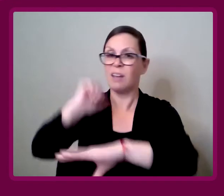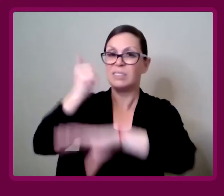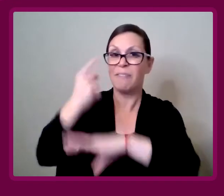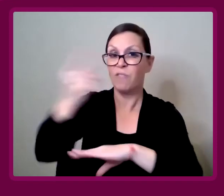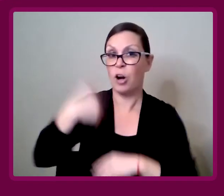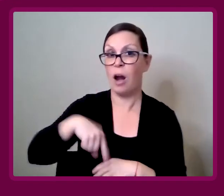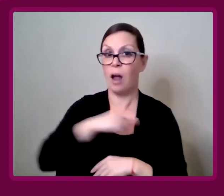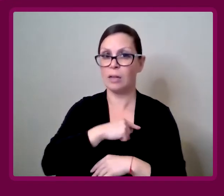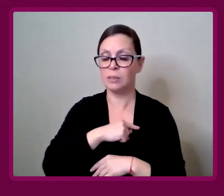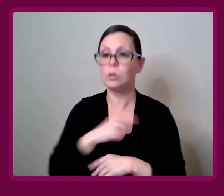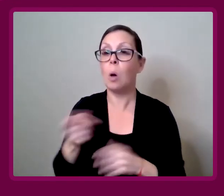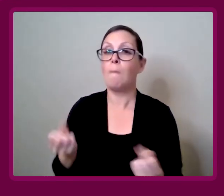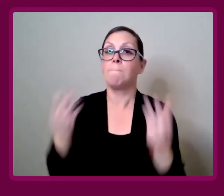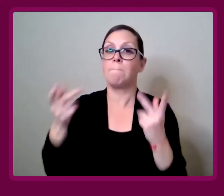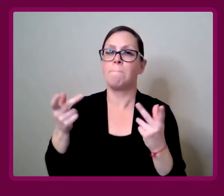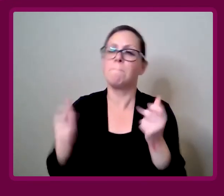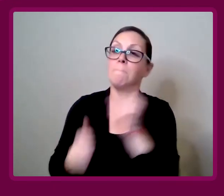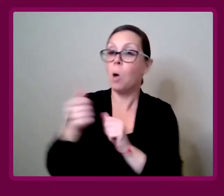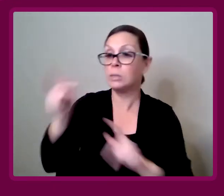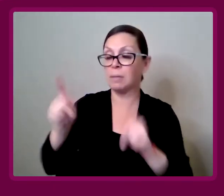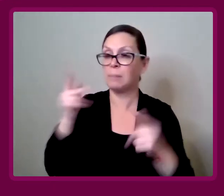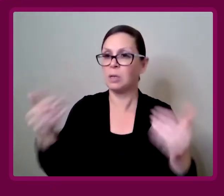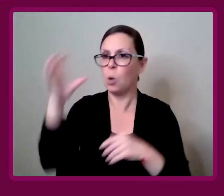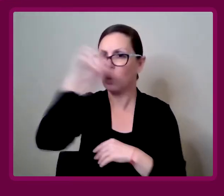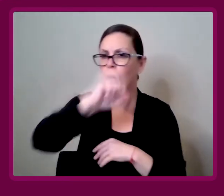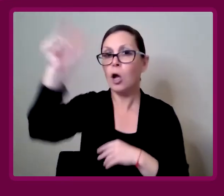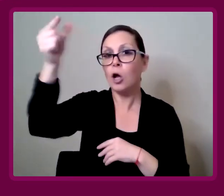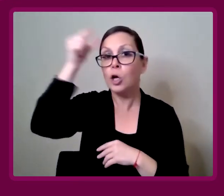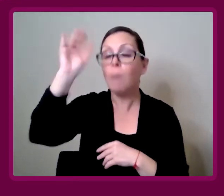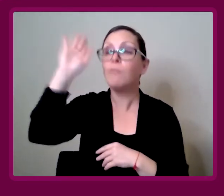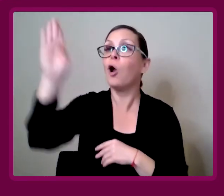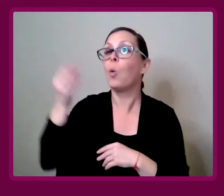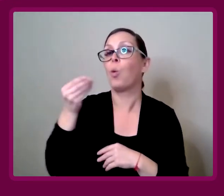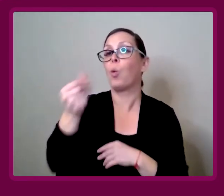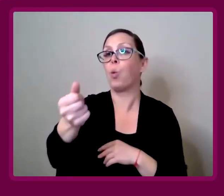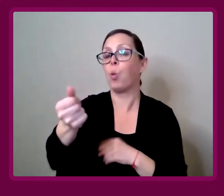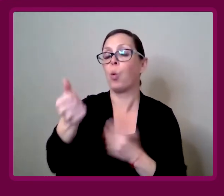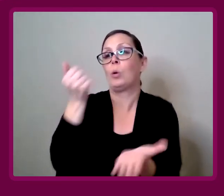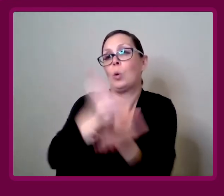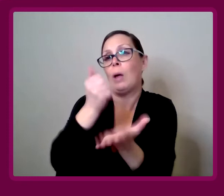Everyone just probably assumes, "Oh, the government will give you some aid.